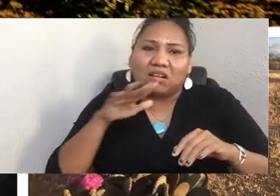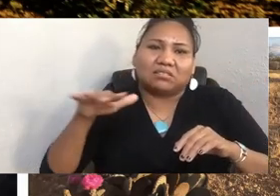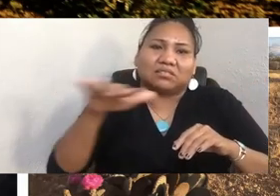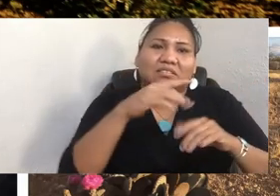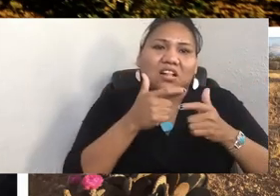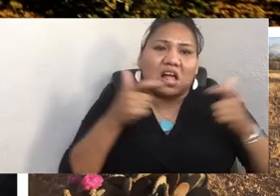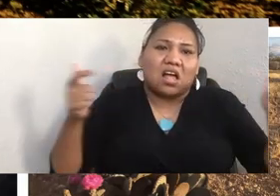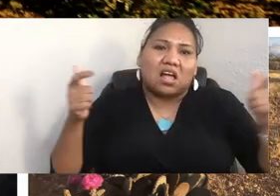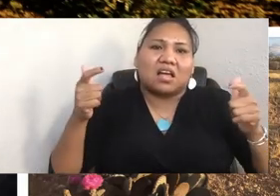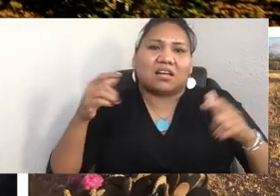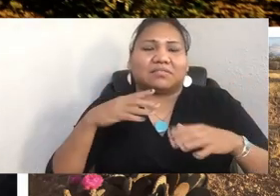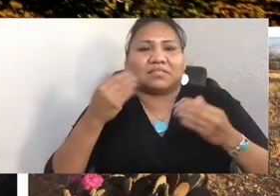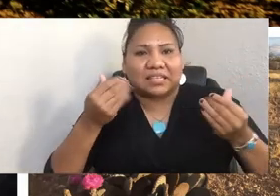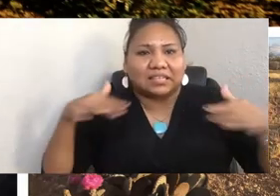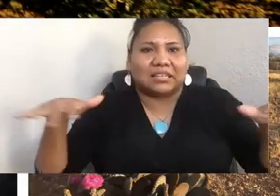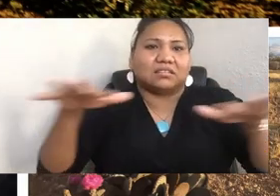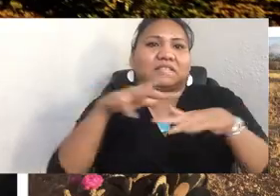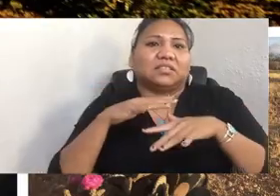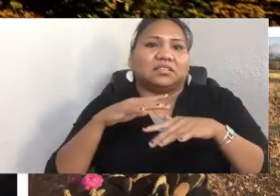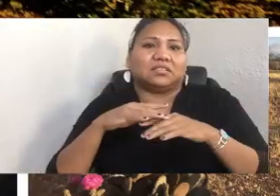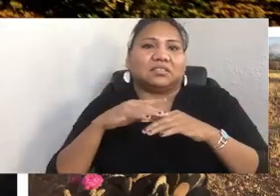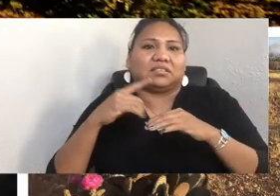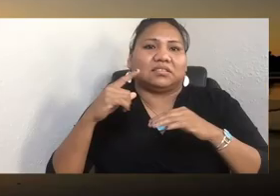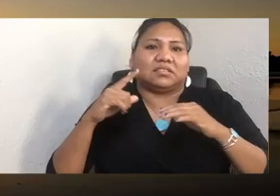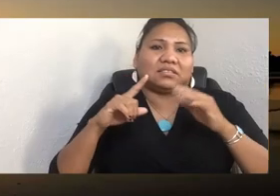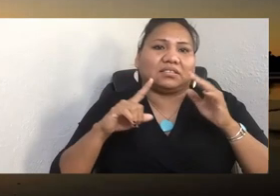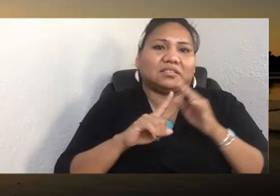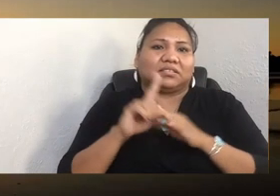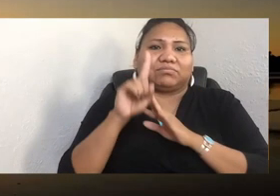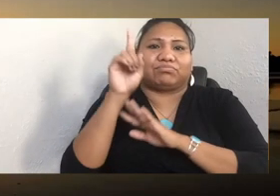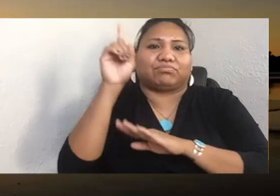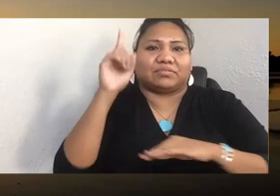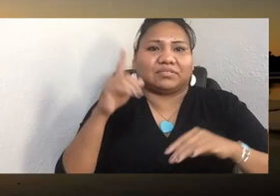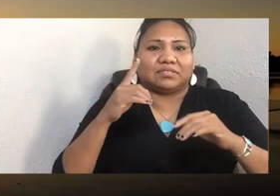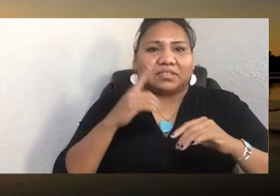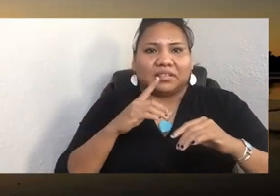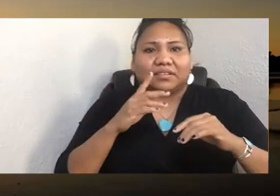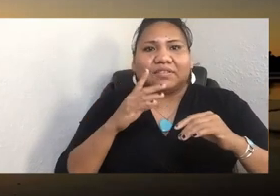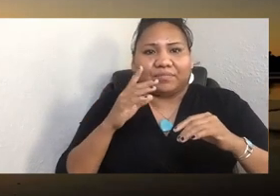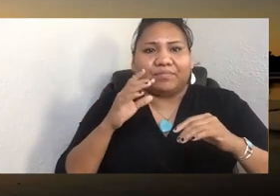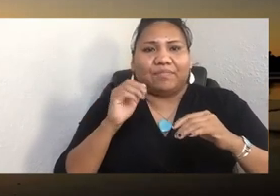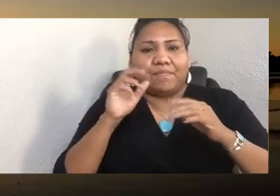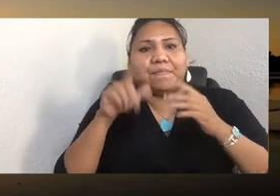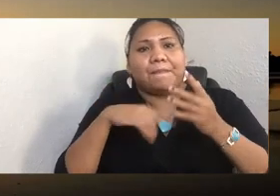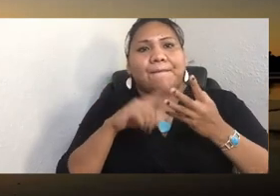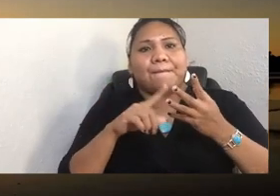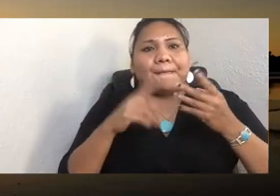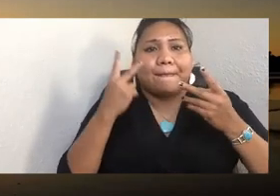everglades, harvesting wild rice in Anishinaabe country, watching the leaves turn to fire in Cherokee land,